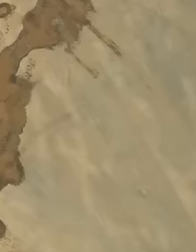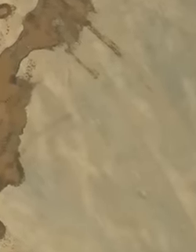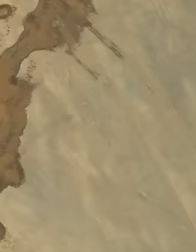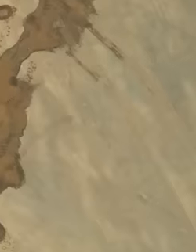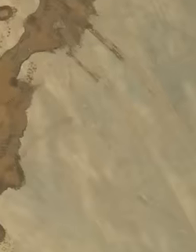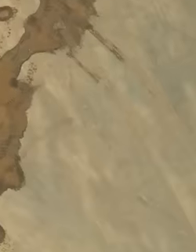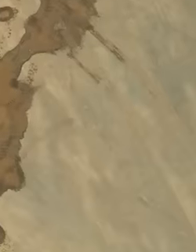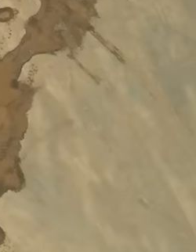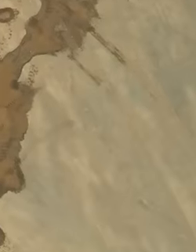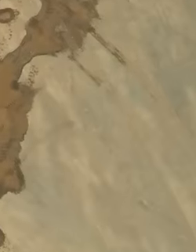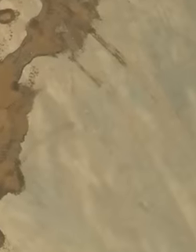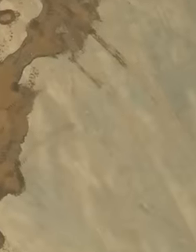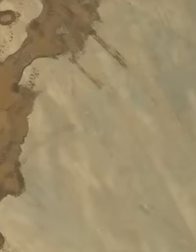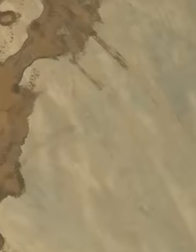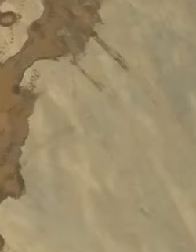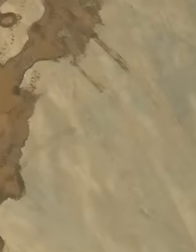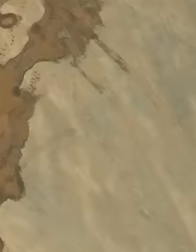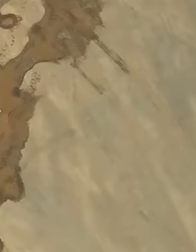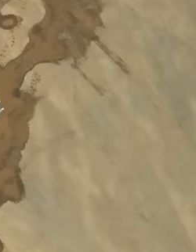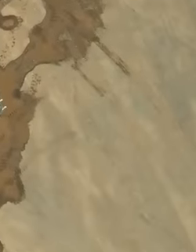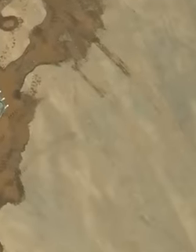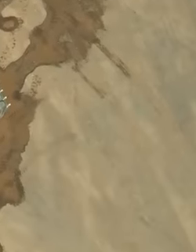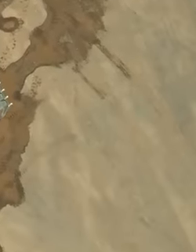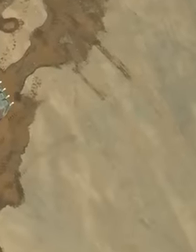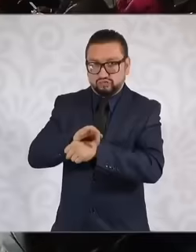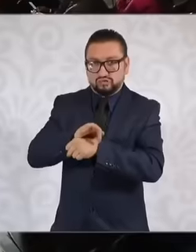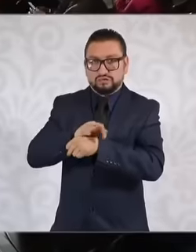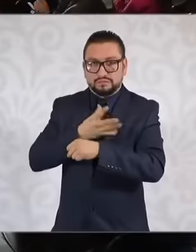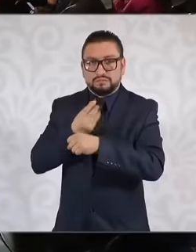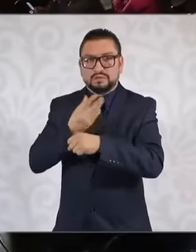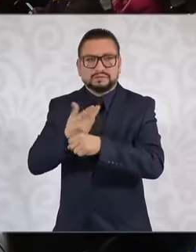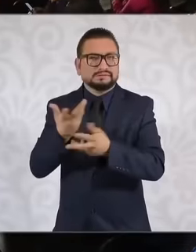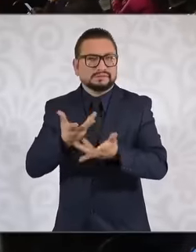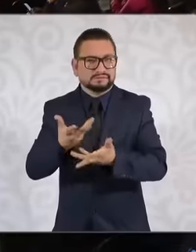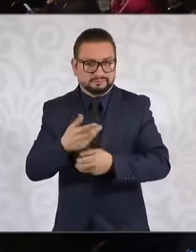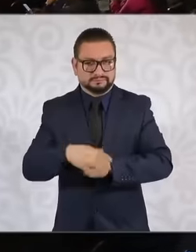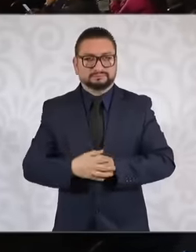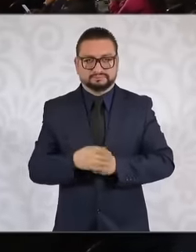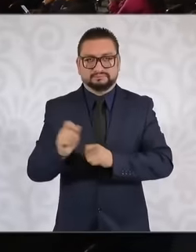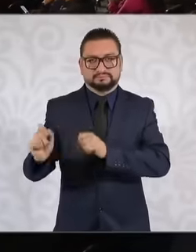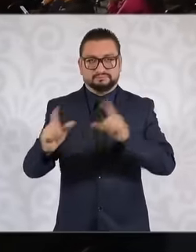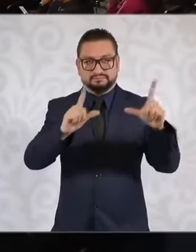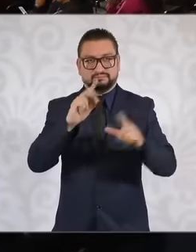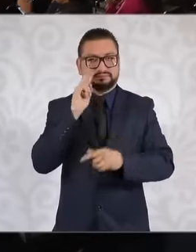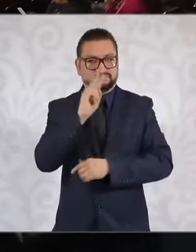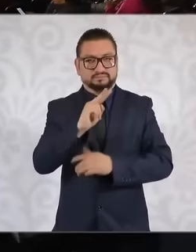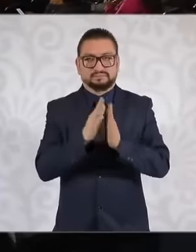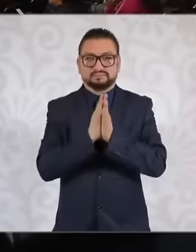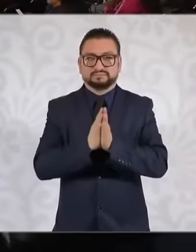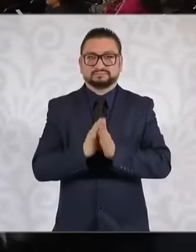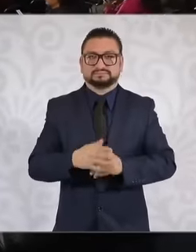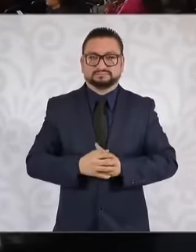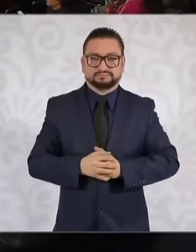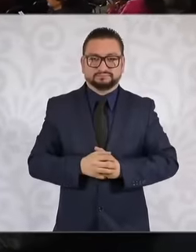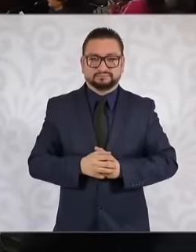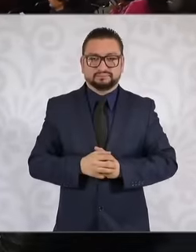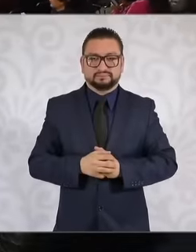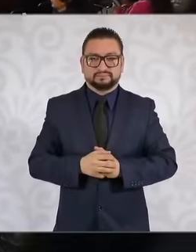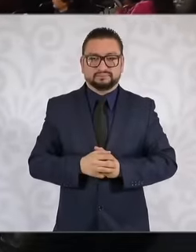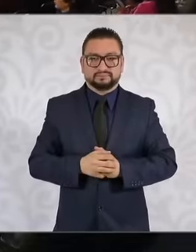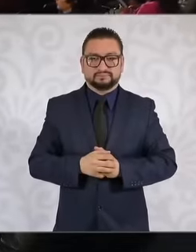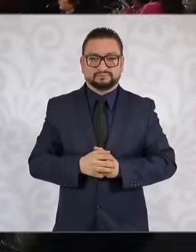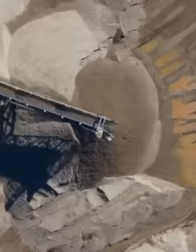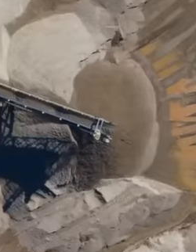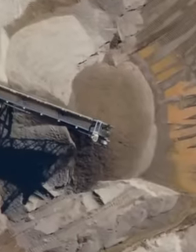we are doing for its protection and restoration, the next one please can you see Yes yes yes better